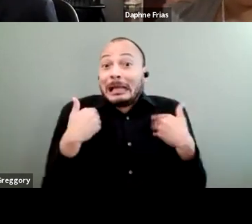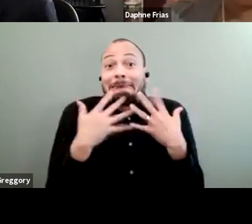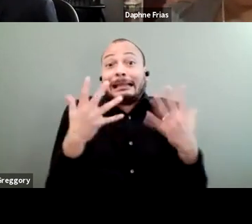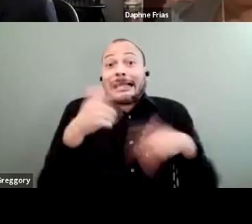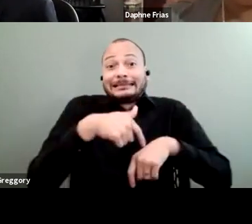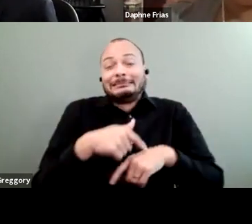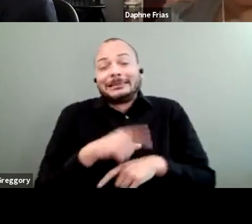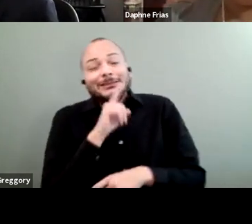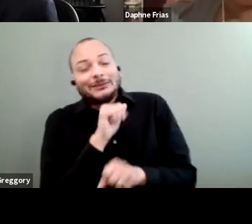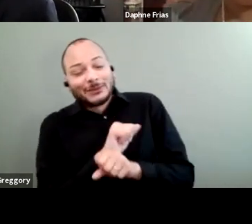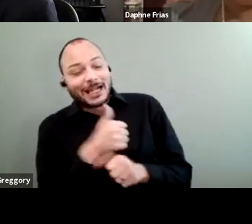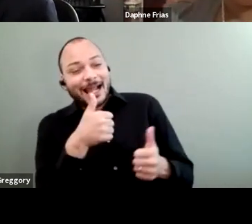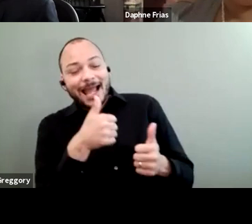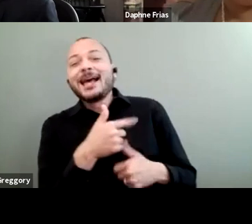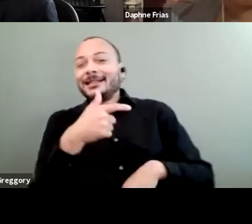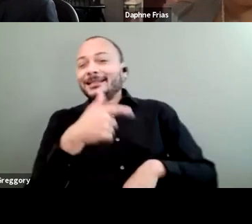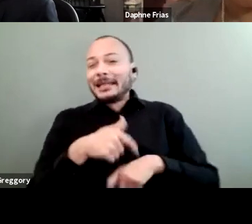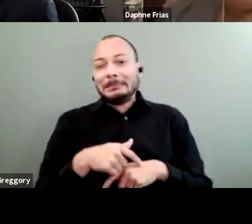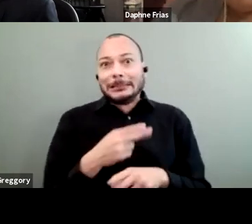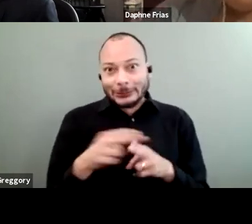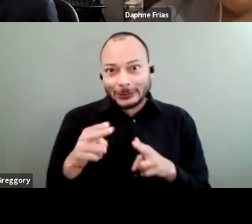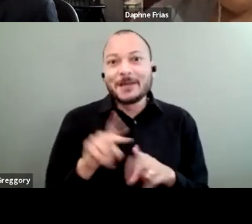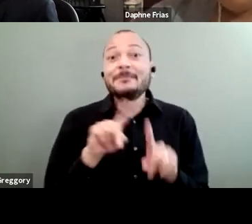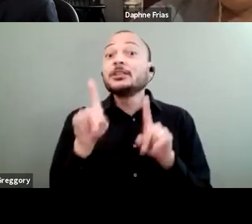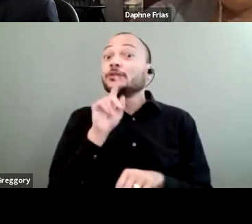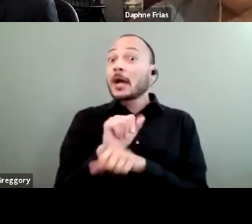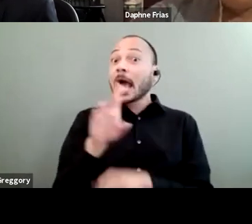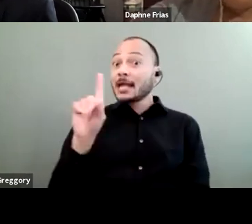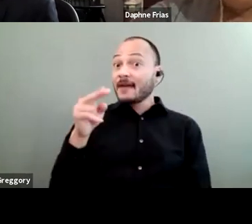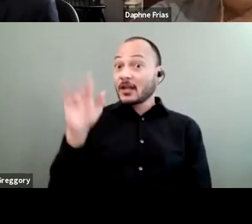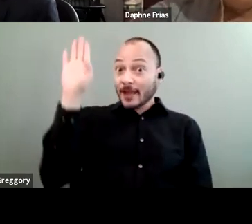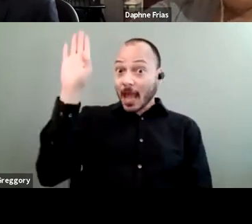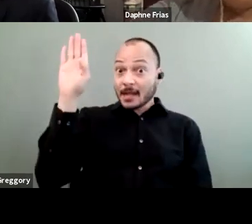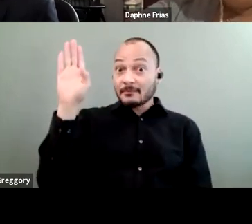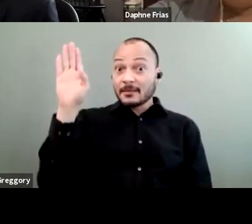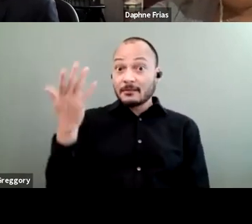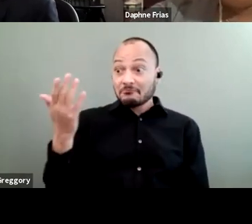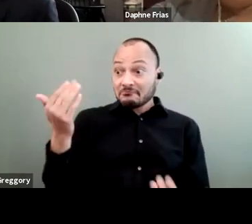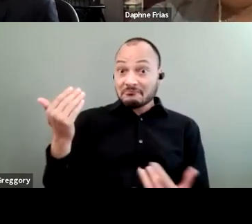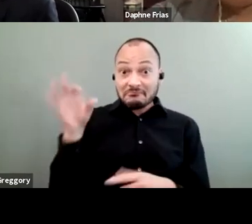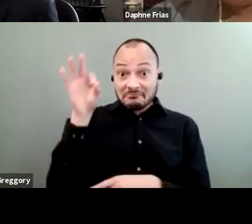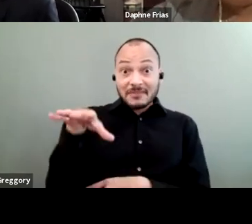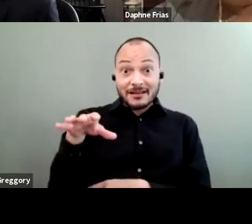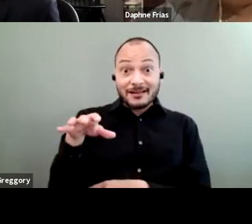Absolutely, you're right, and time grows short. But Daphne, you have your hand up, so please jump in on this critique of philanthropy or set of suggestions.